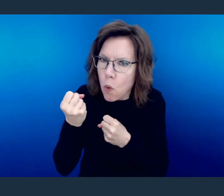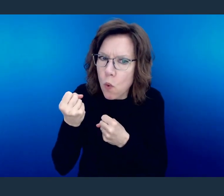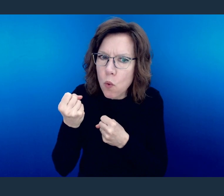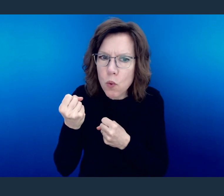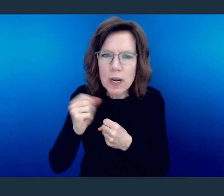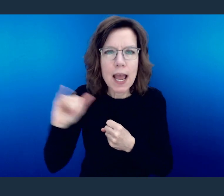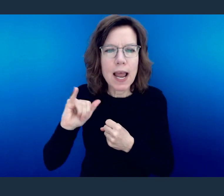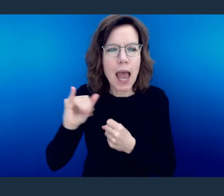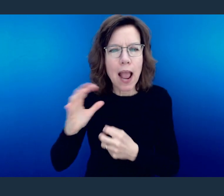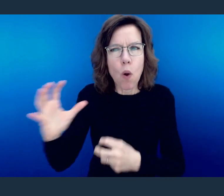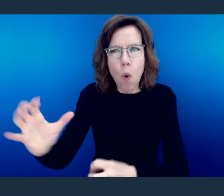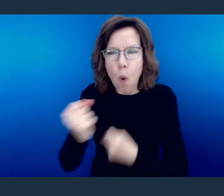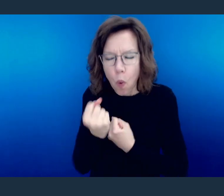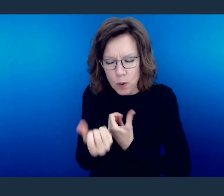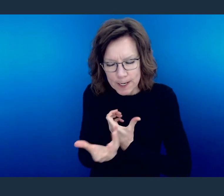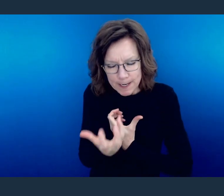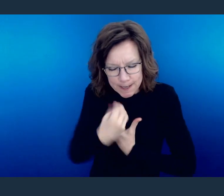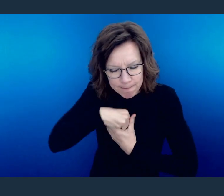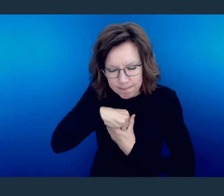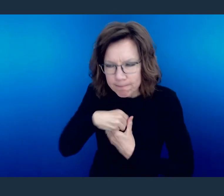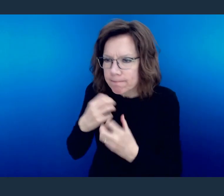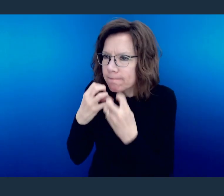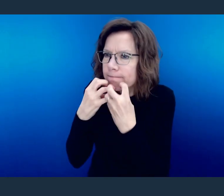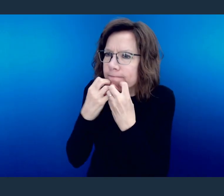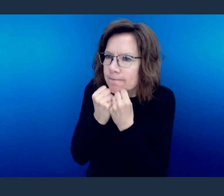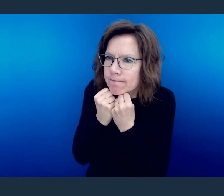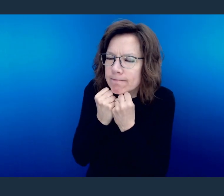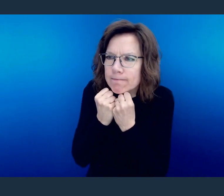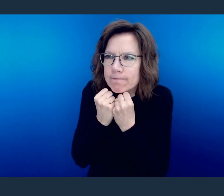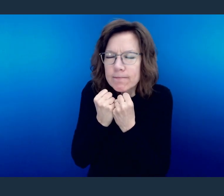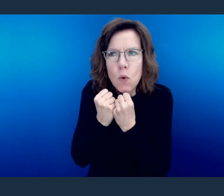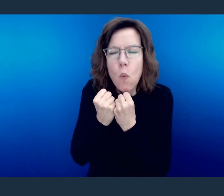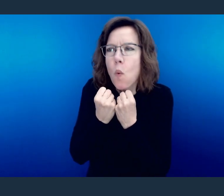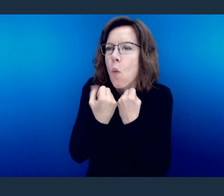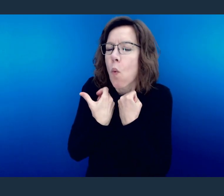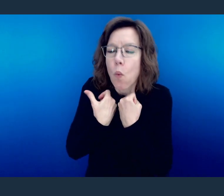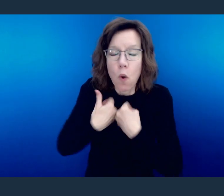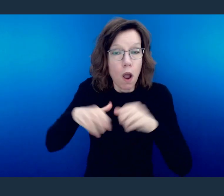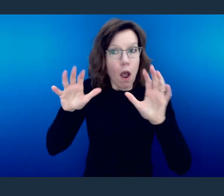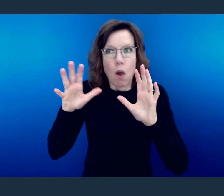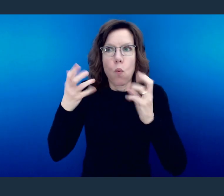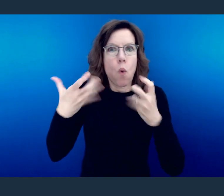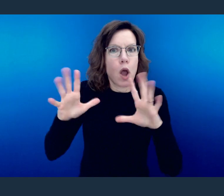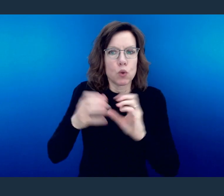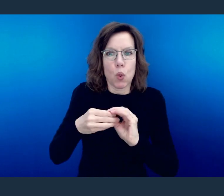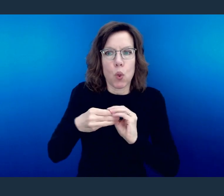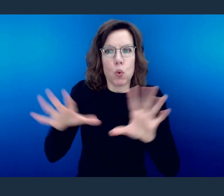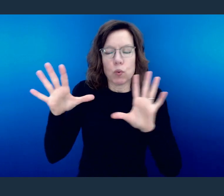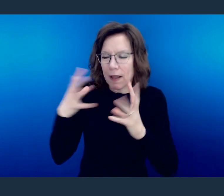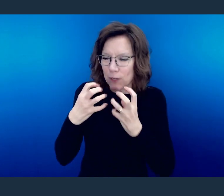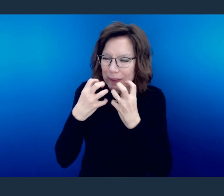Take ahold of them and hold them tightly, as though one who would not want to lose them. And that's what we have to be.